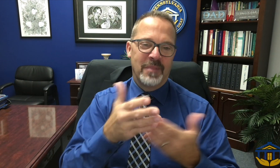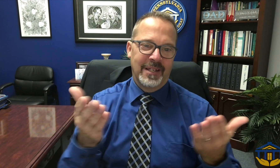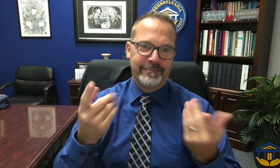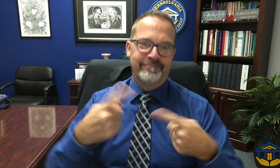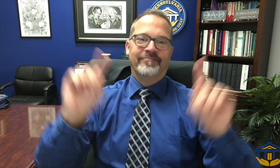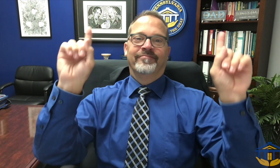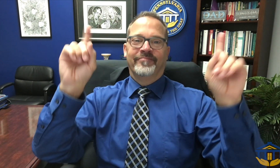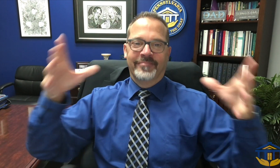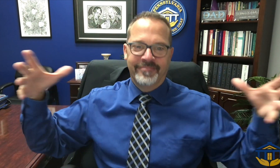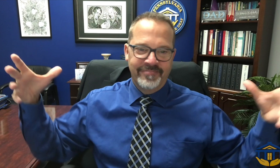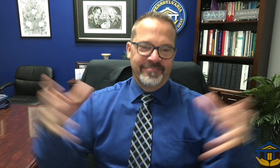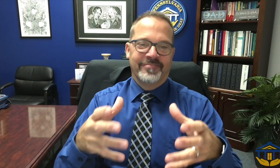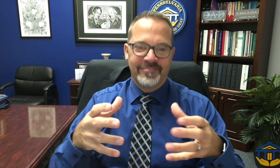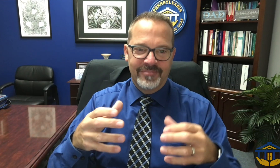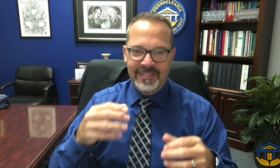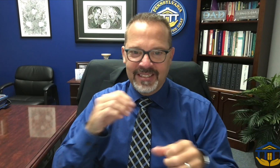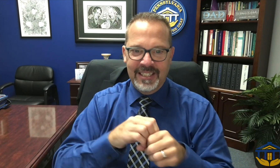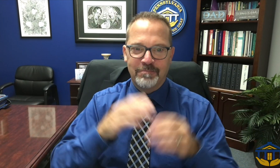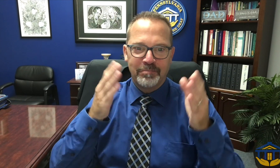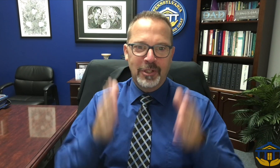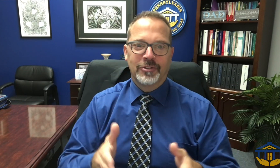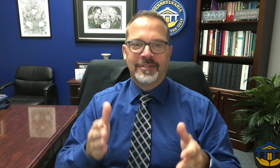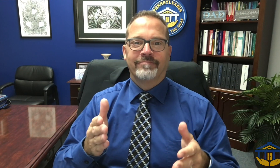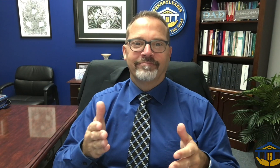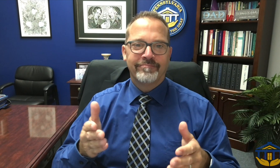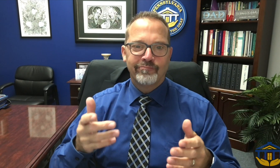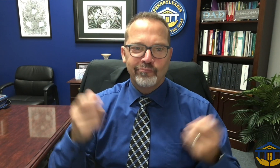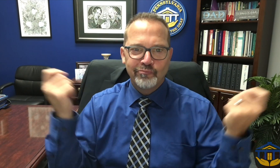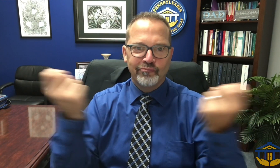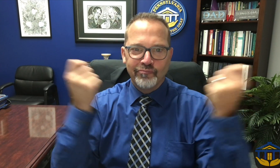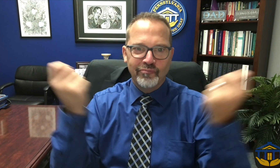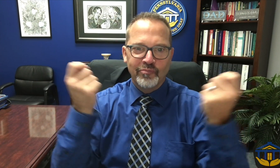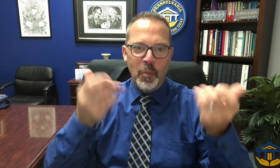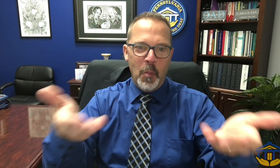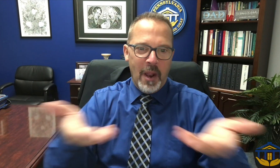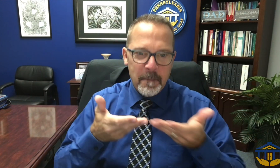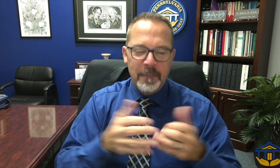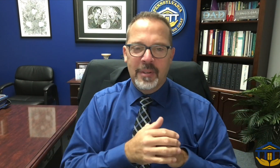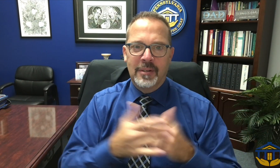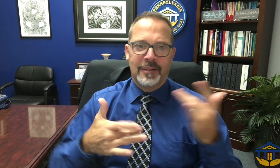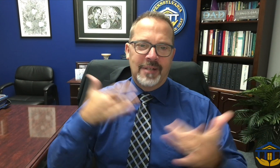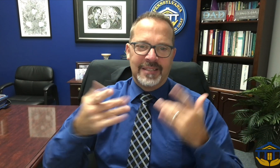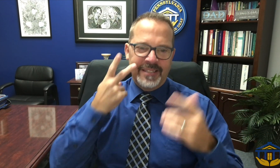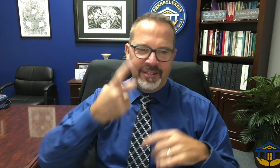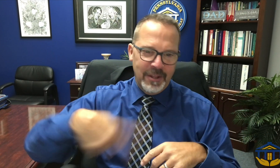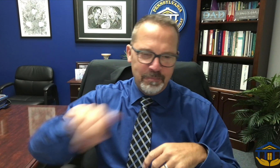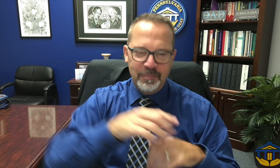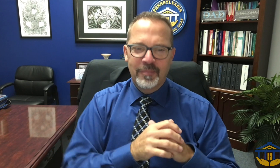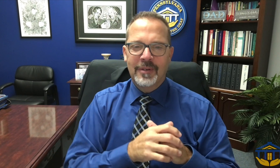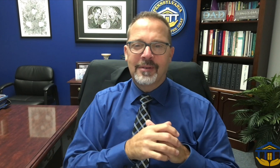That is also very exciting. We are thrilled to welcome them back. We have not seen some